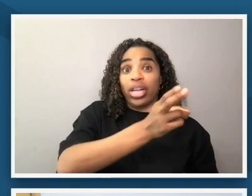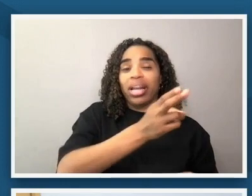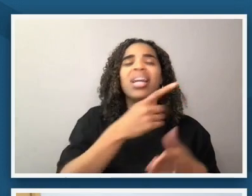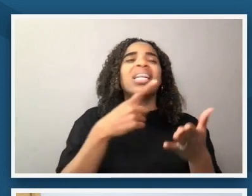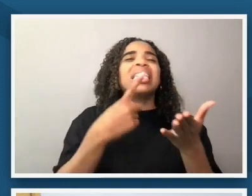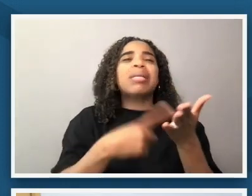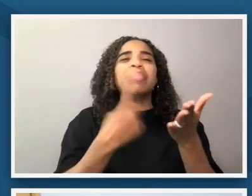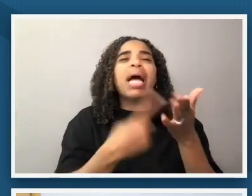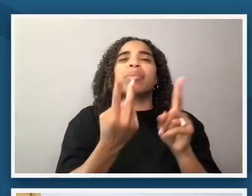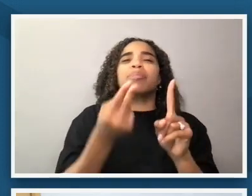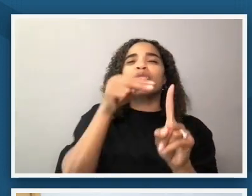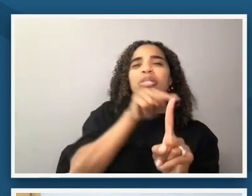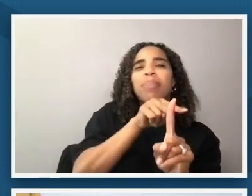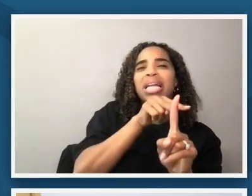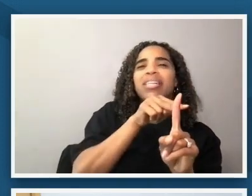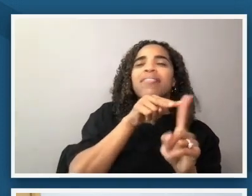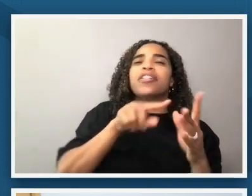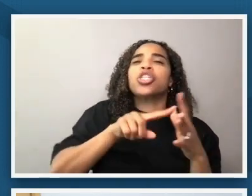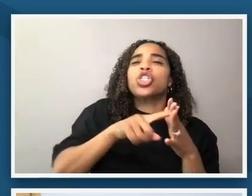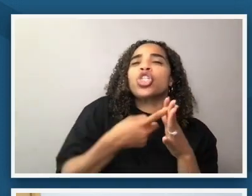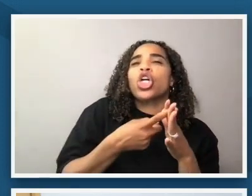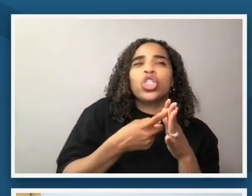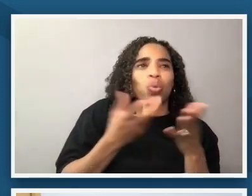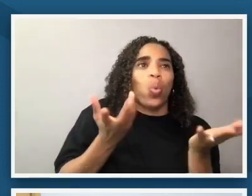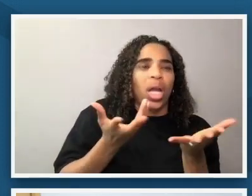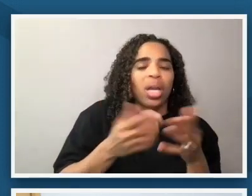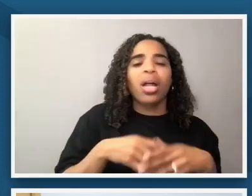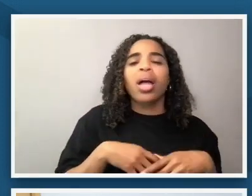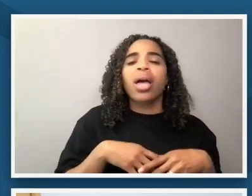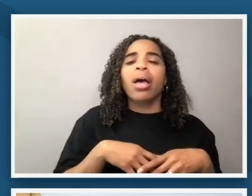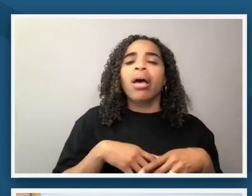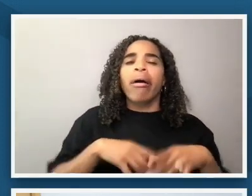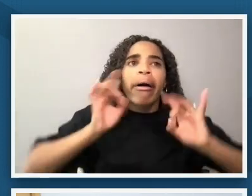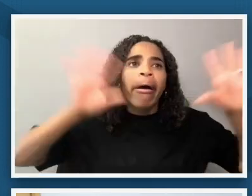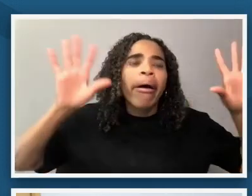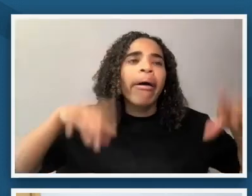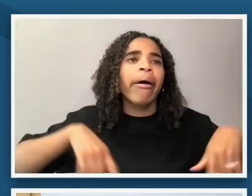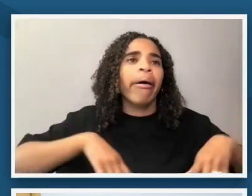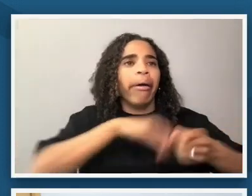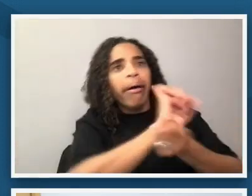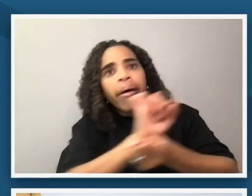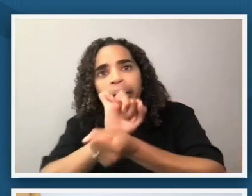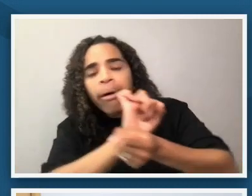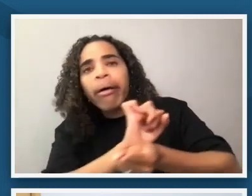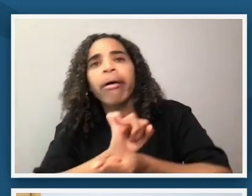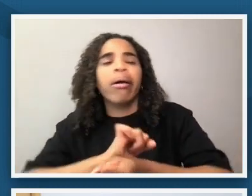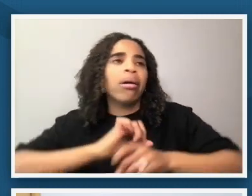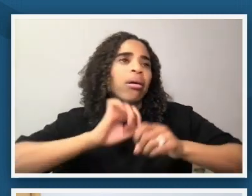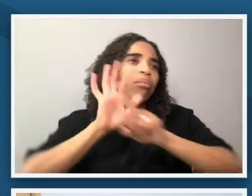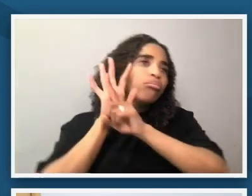can can start at that place of violence and tragedy